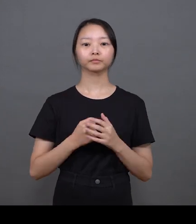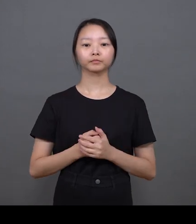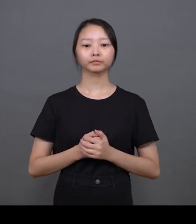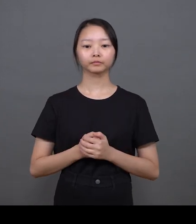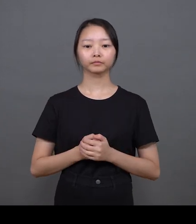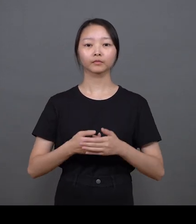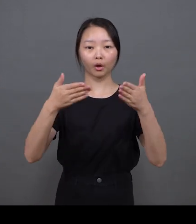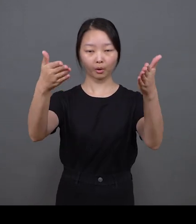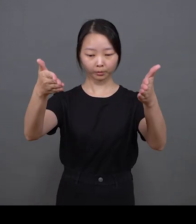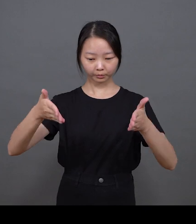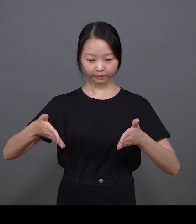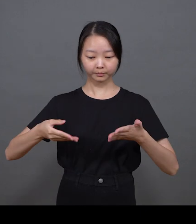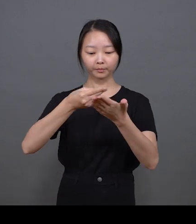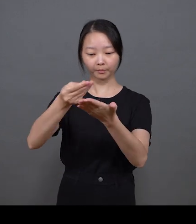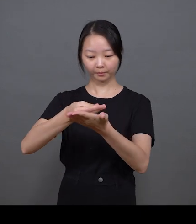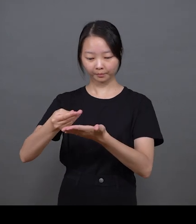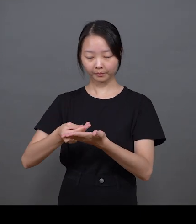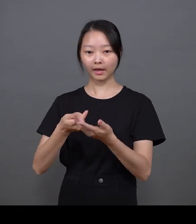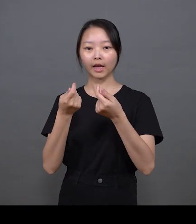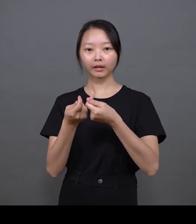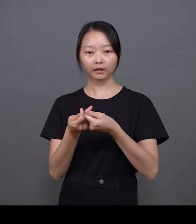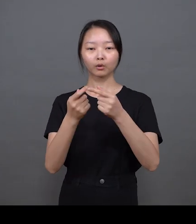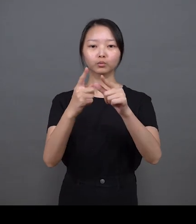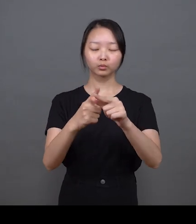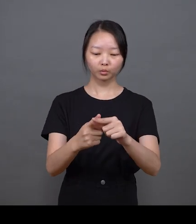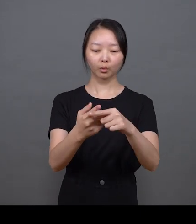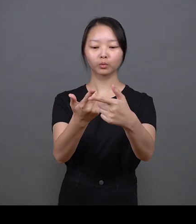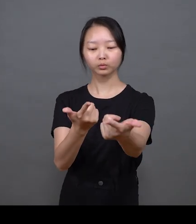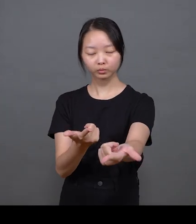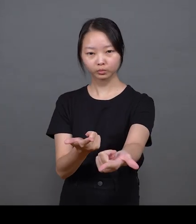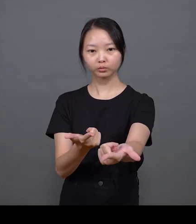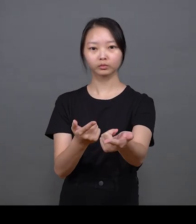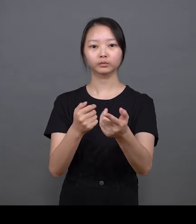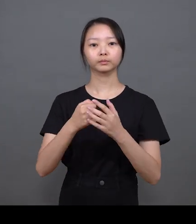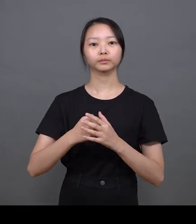Vertical-oriented paintings accentuate the foreground, mid-ground, and background